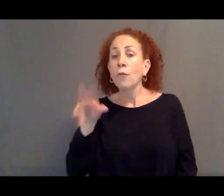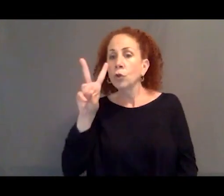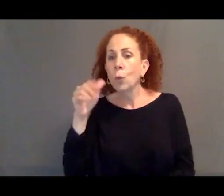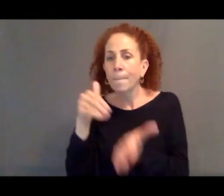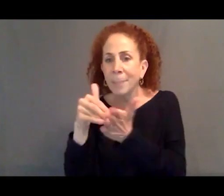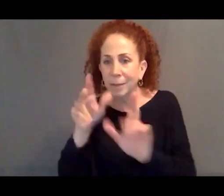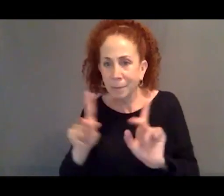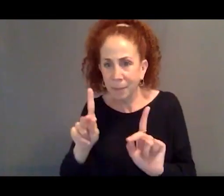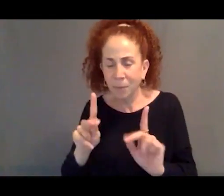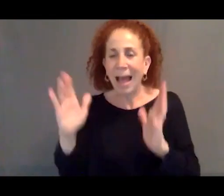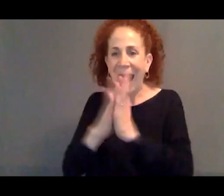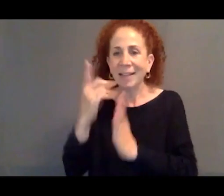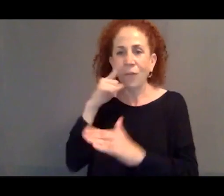asking for asylum in the EU.